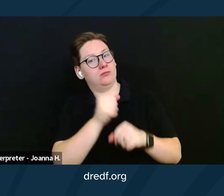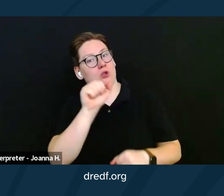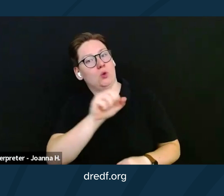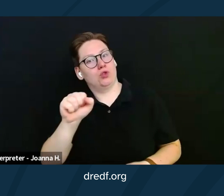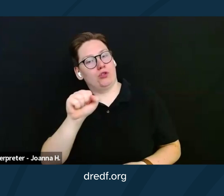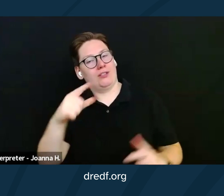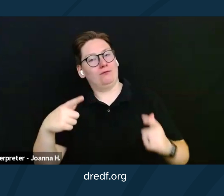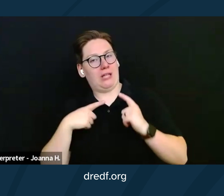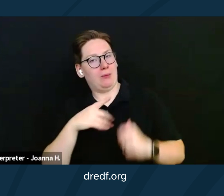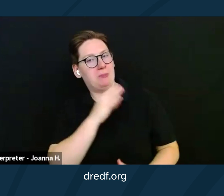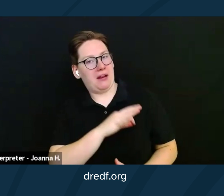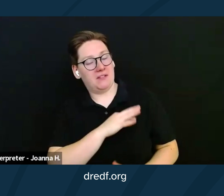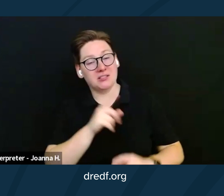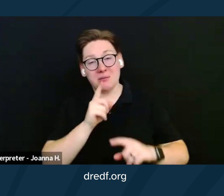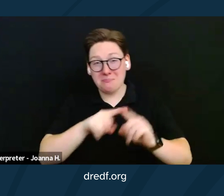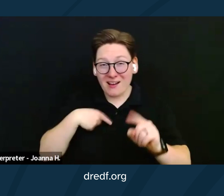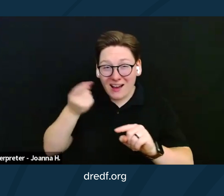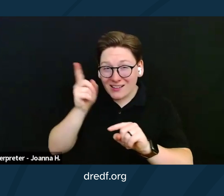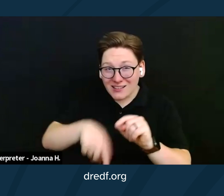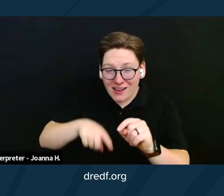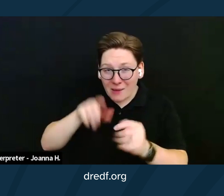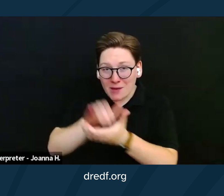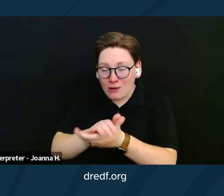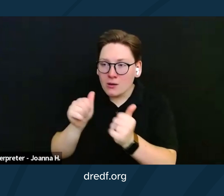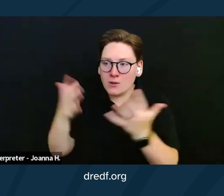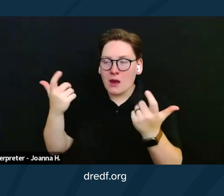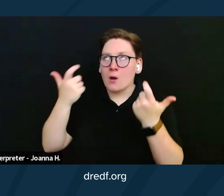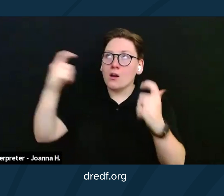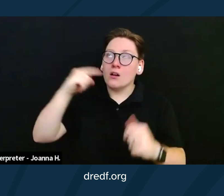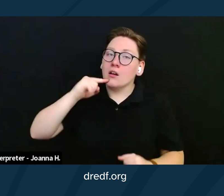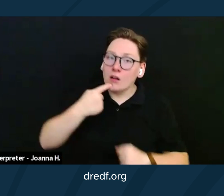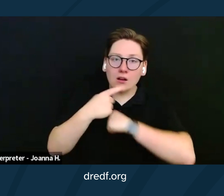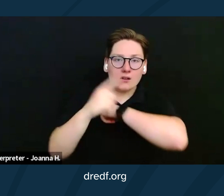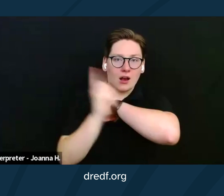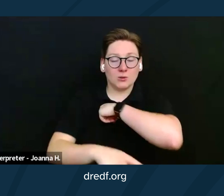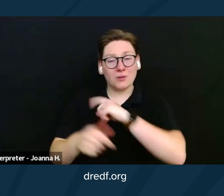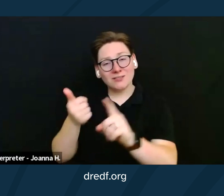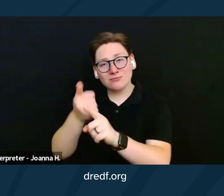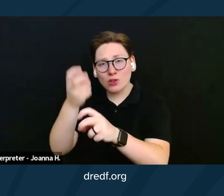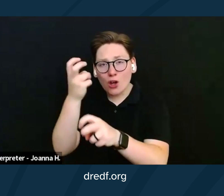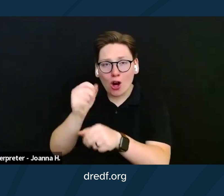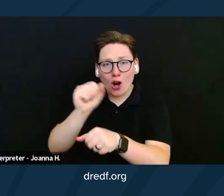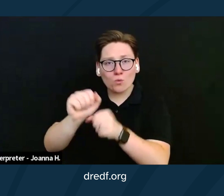but I cannot marry, without grave consequences, a hardworking man making the average US salary.